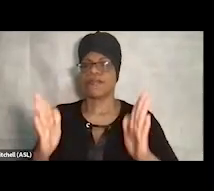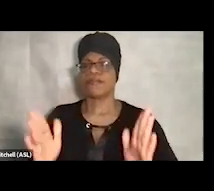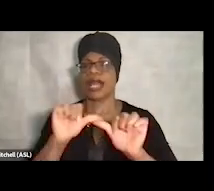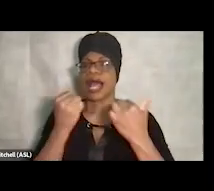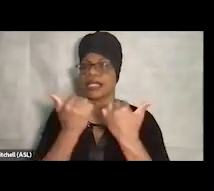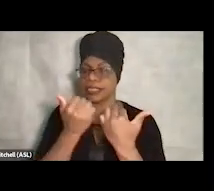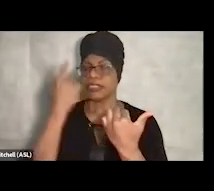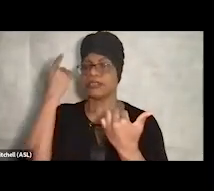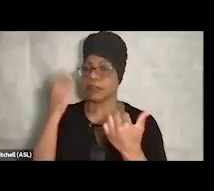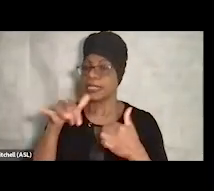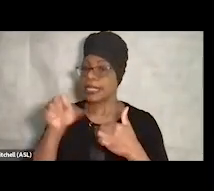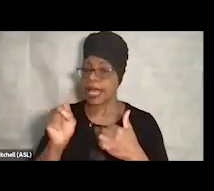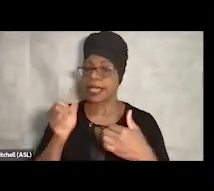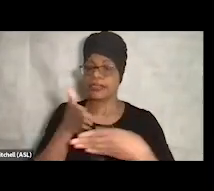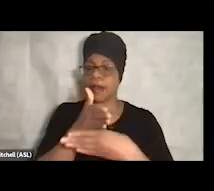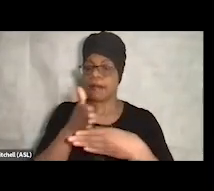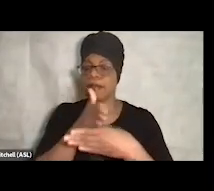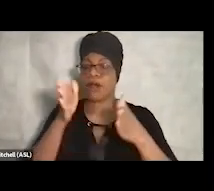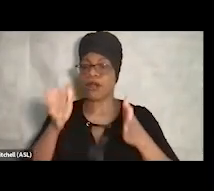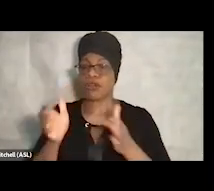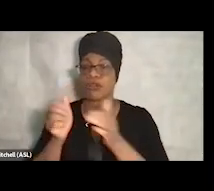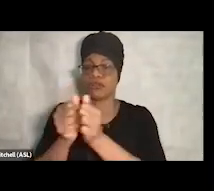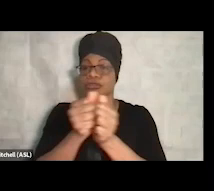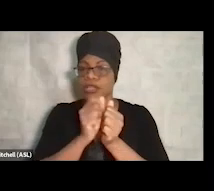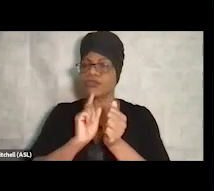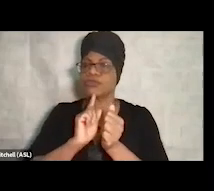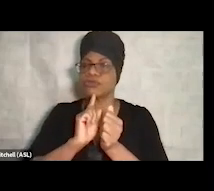in order to really serve the whole person, right?